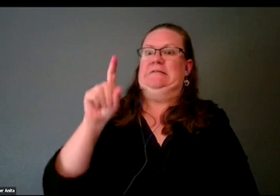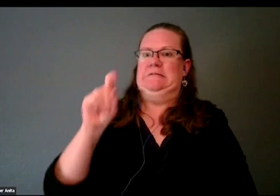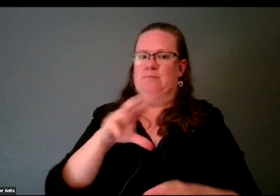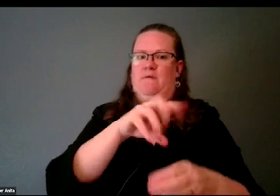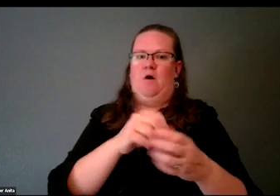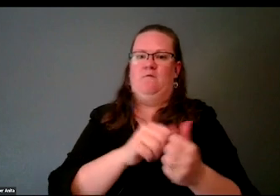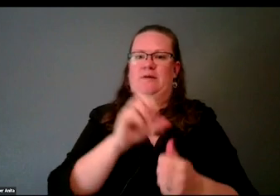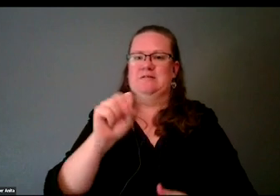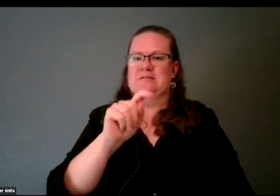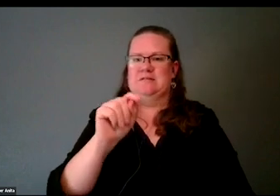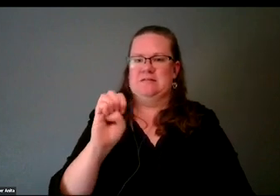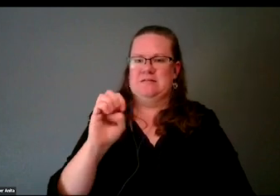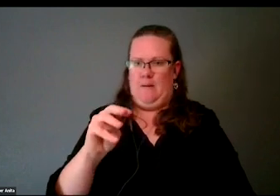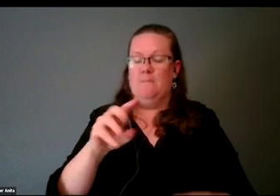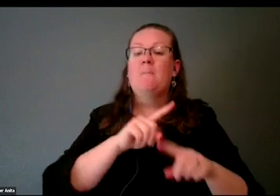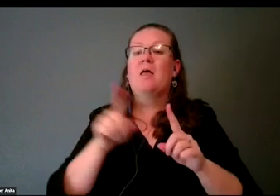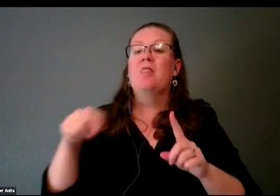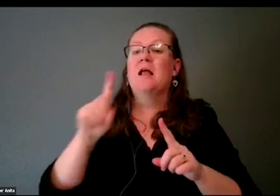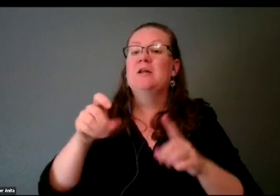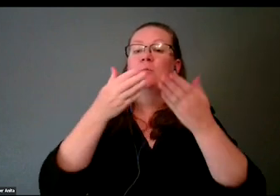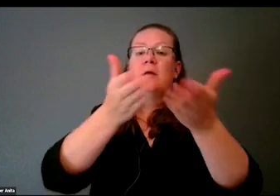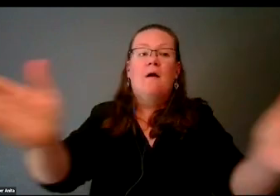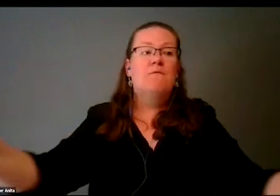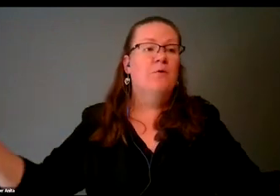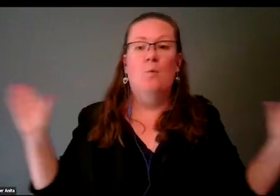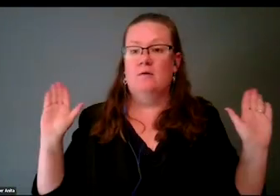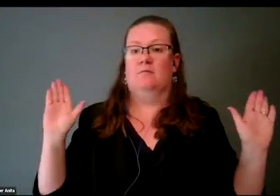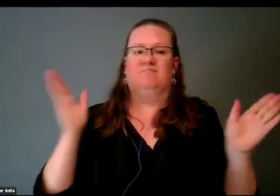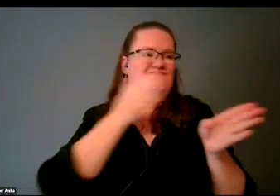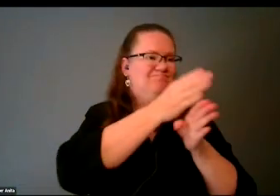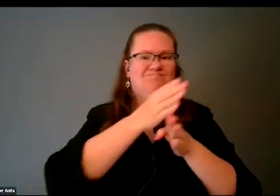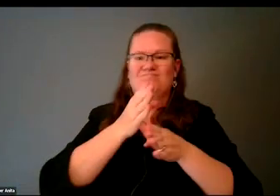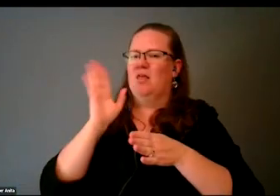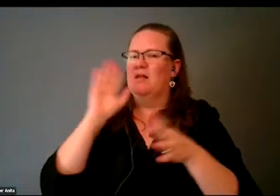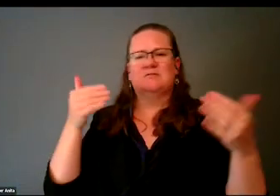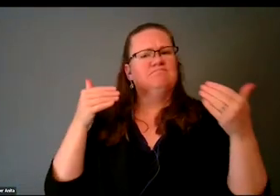need to be everywhere. Let's get right on up into it because y'all have been here